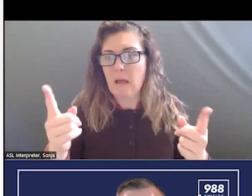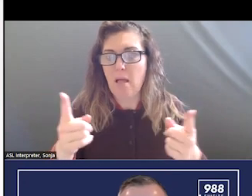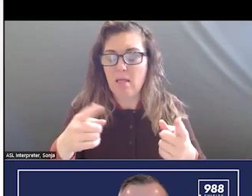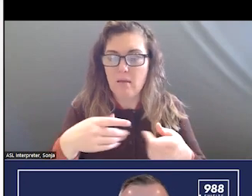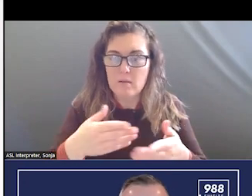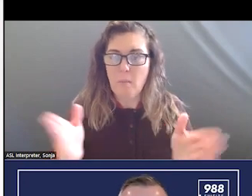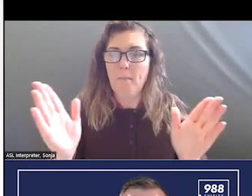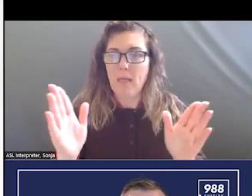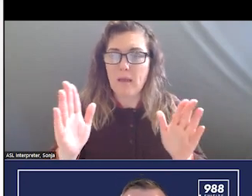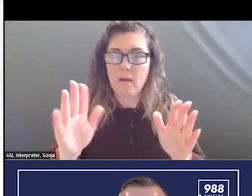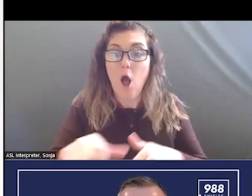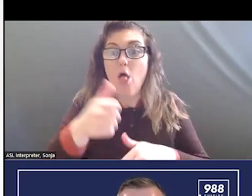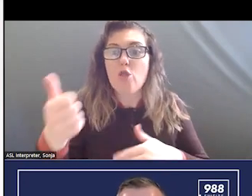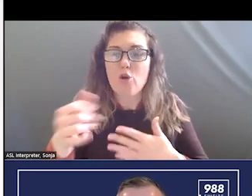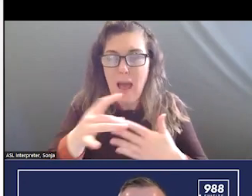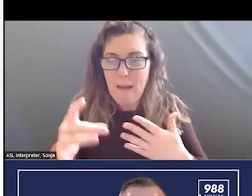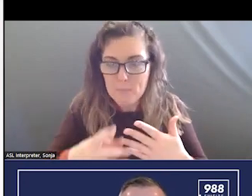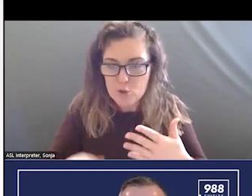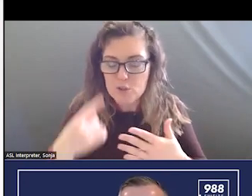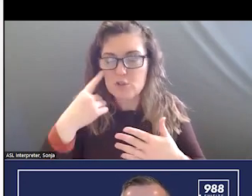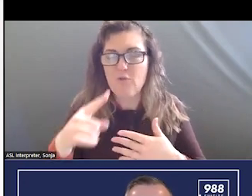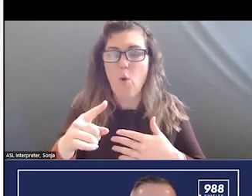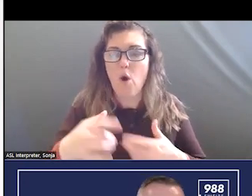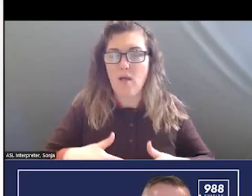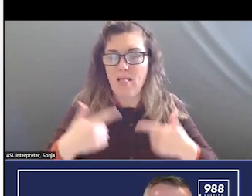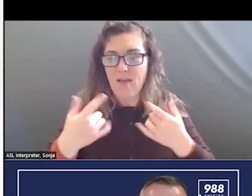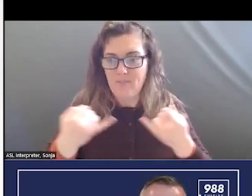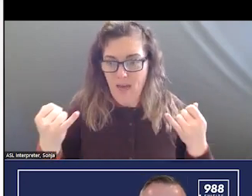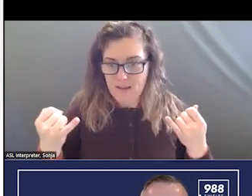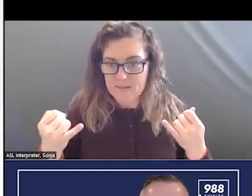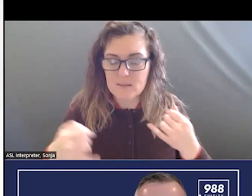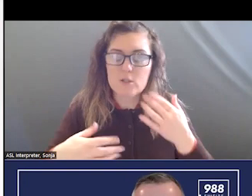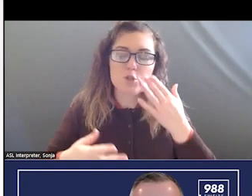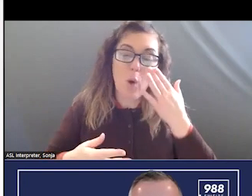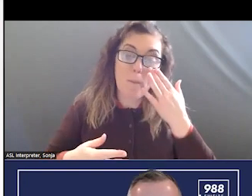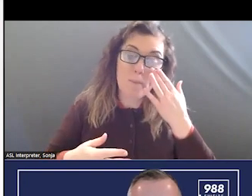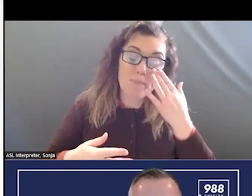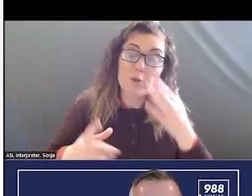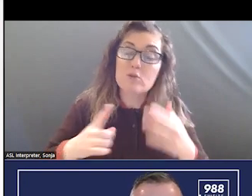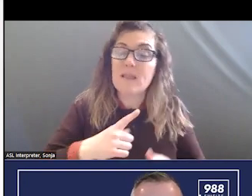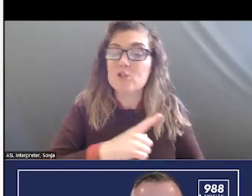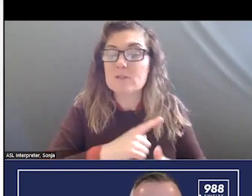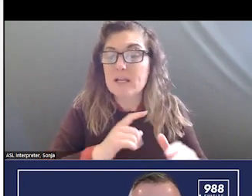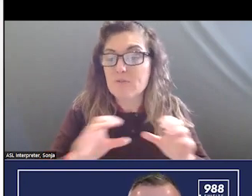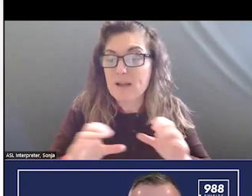CONTACT THE LIFELINE. SO MORE ON THAT. AS YOU KNOW THERE IS LEGISLATION HAPPENING RELATED